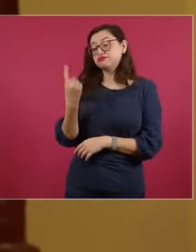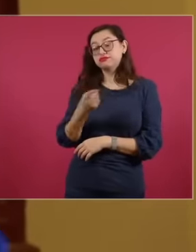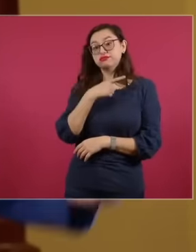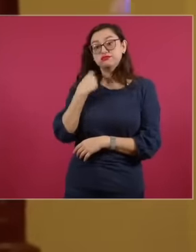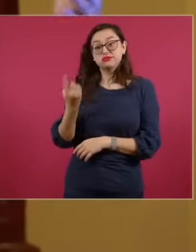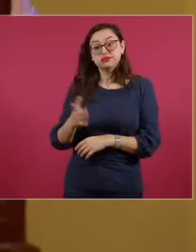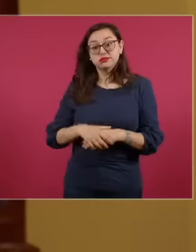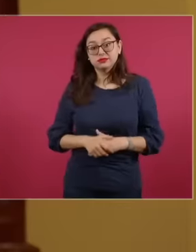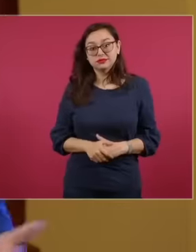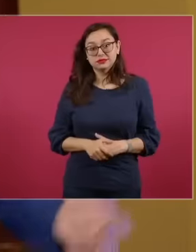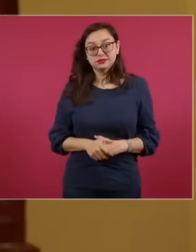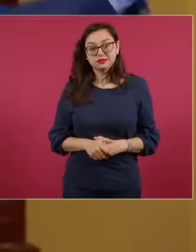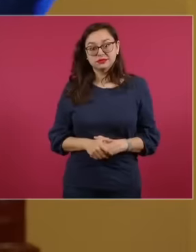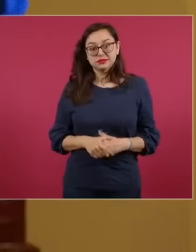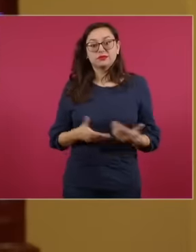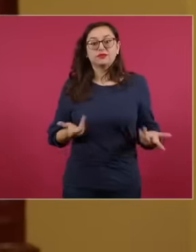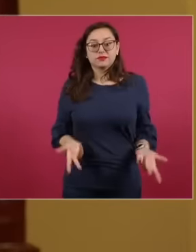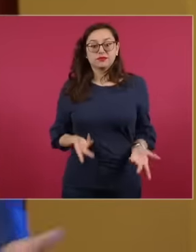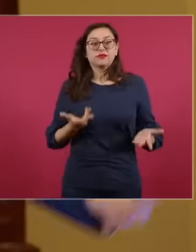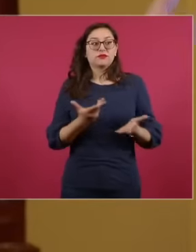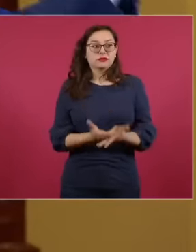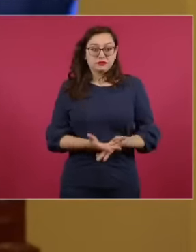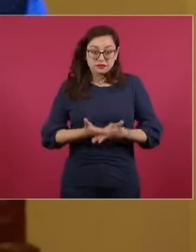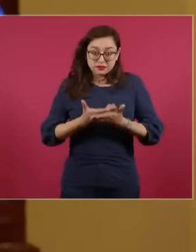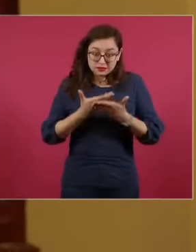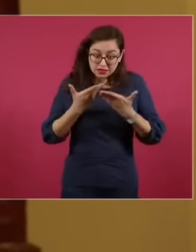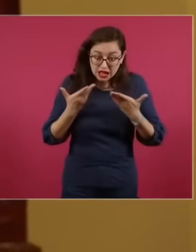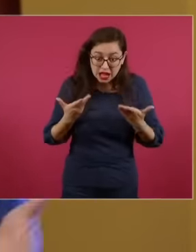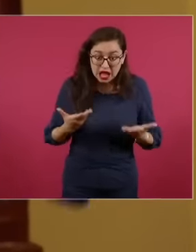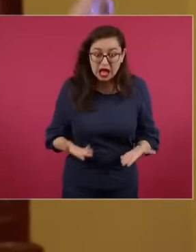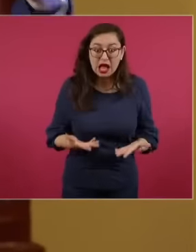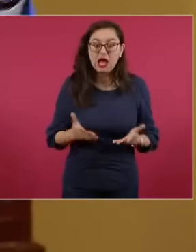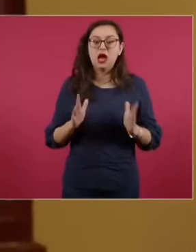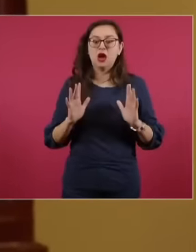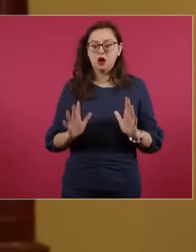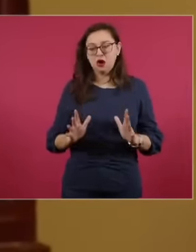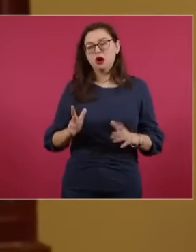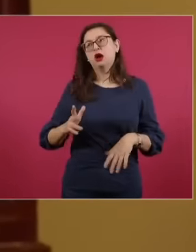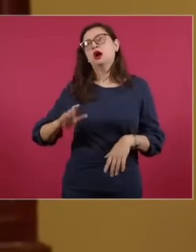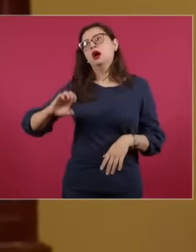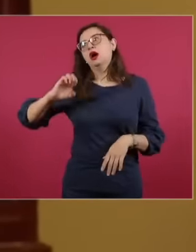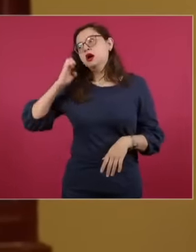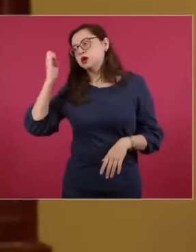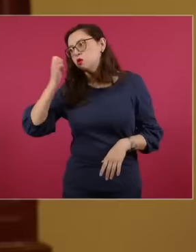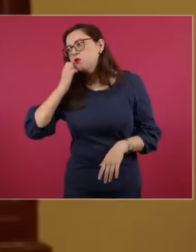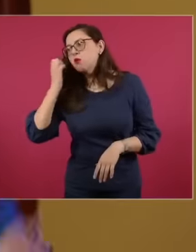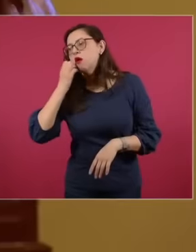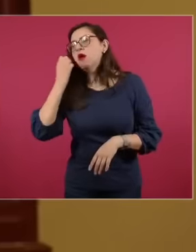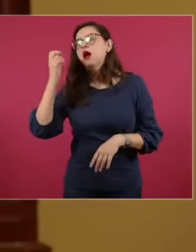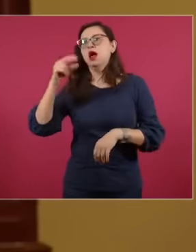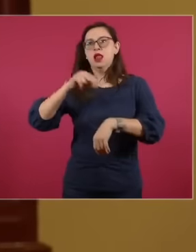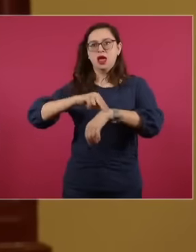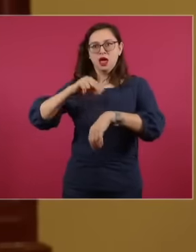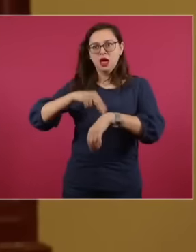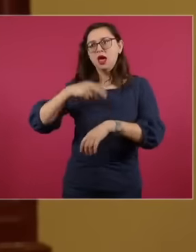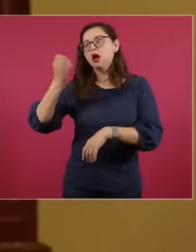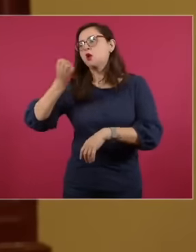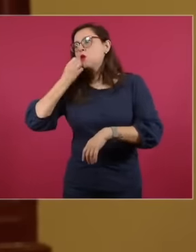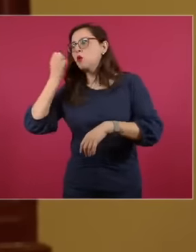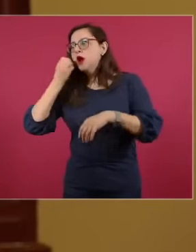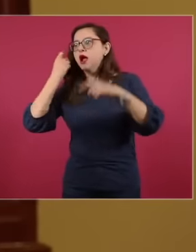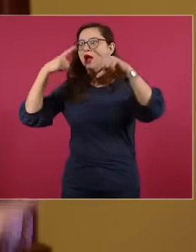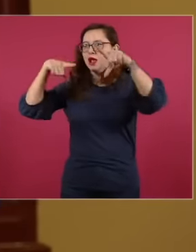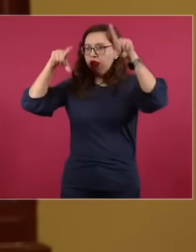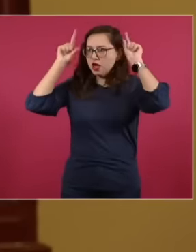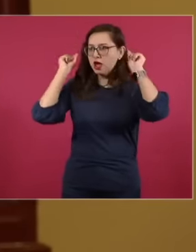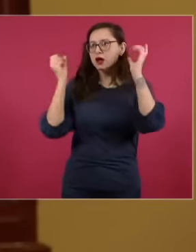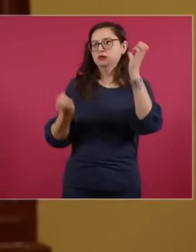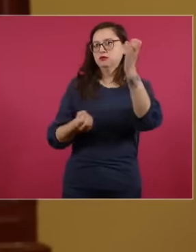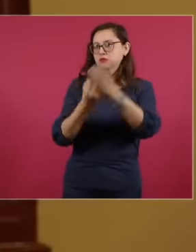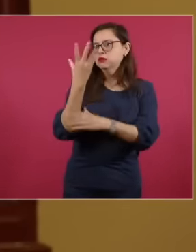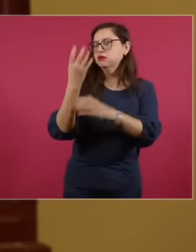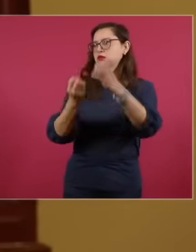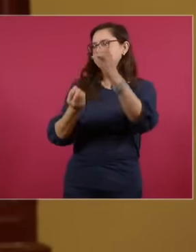until now is that we are opening more schools of nursing medicine but